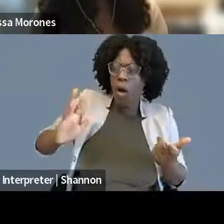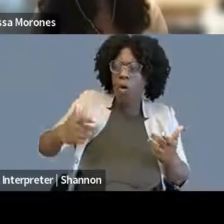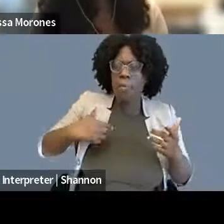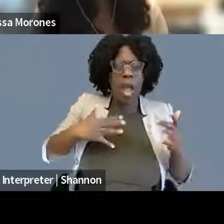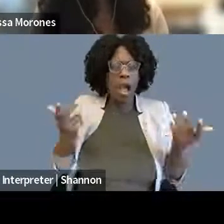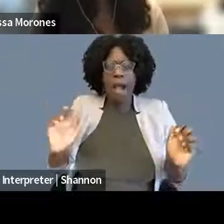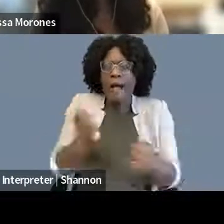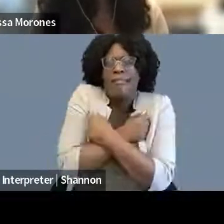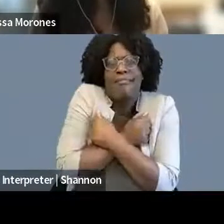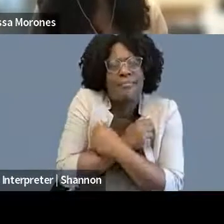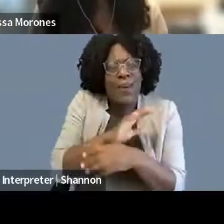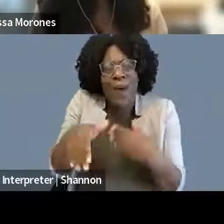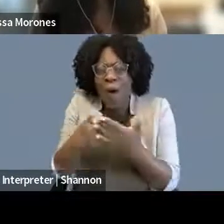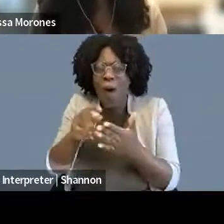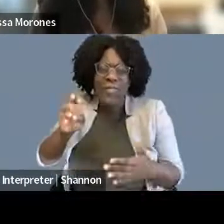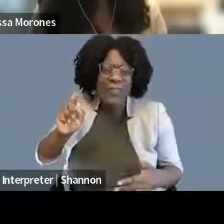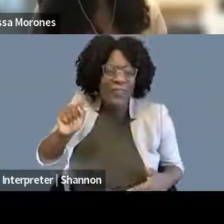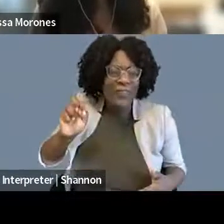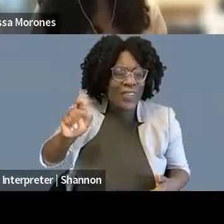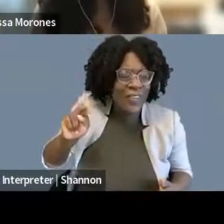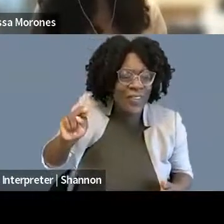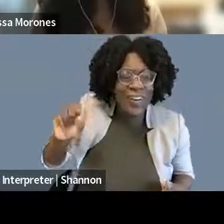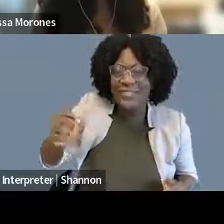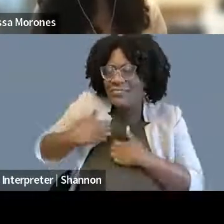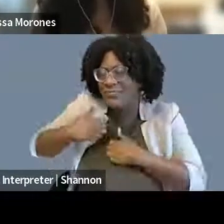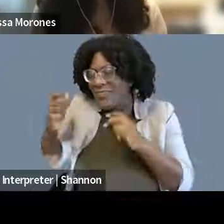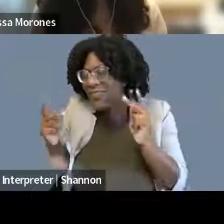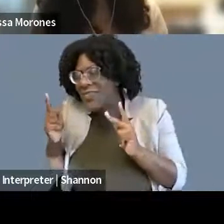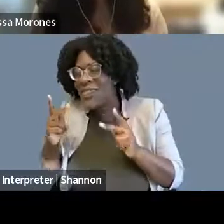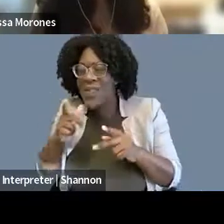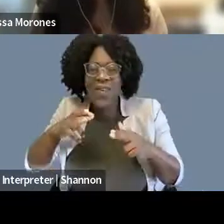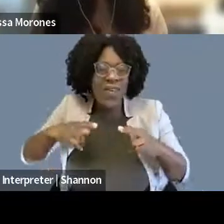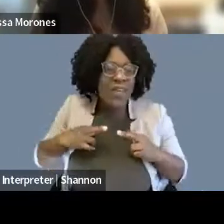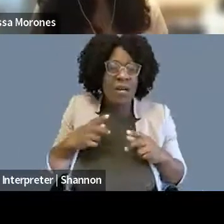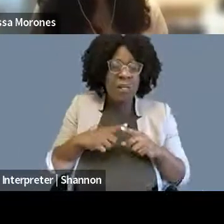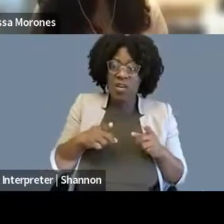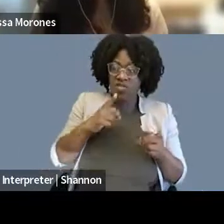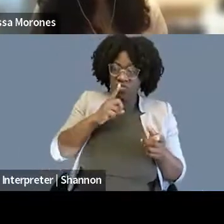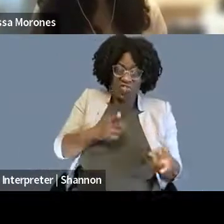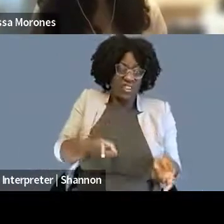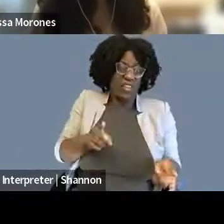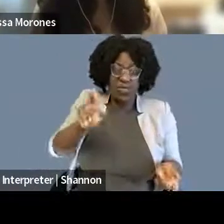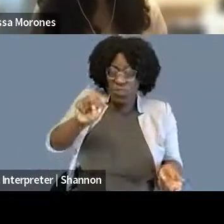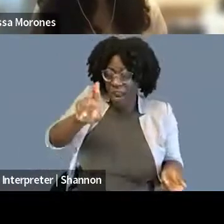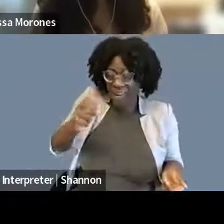And really, I never saw them because they rarely come to the court when it gets up to that level.